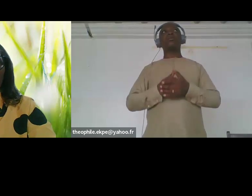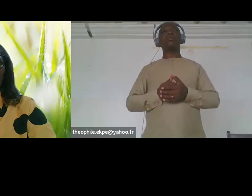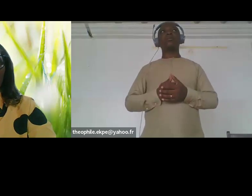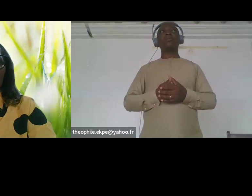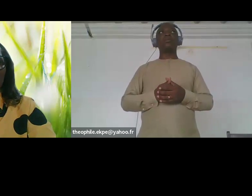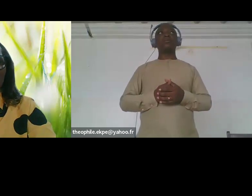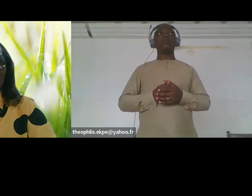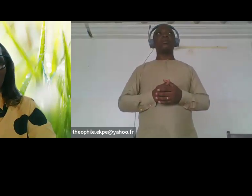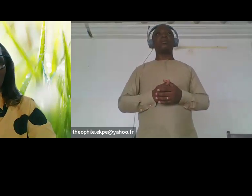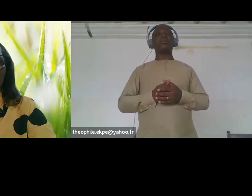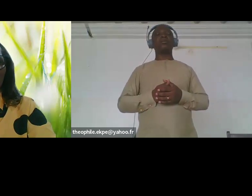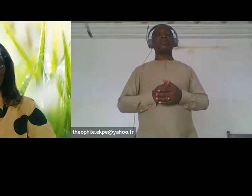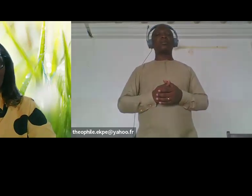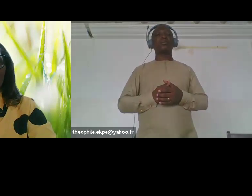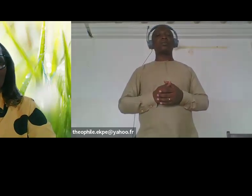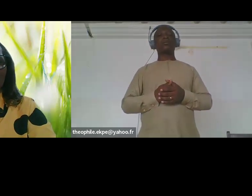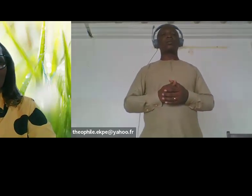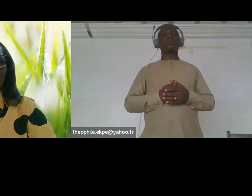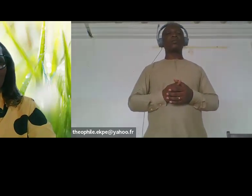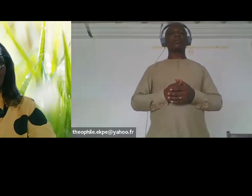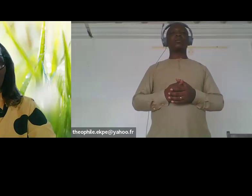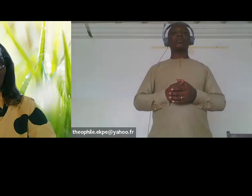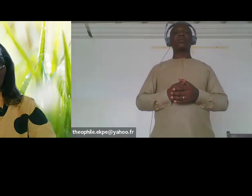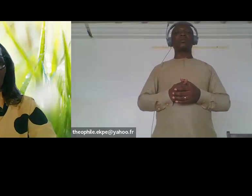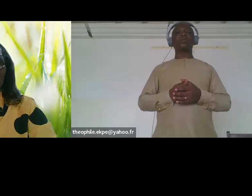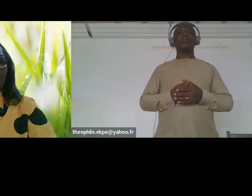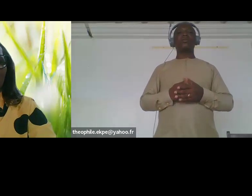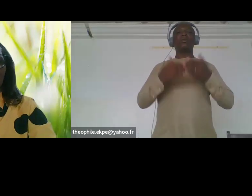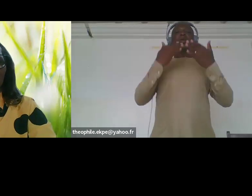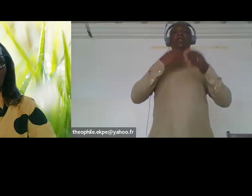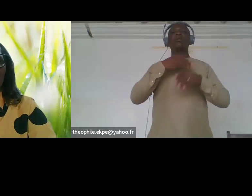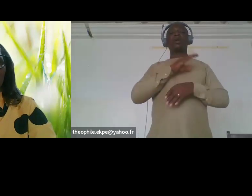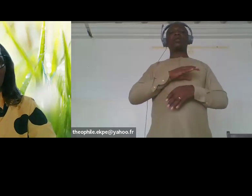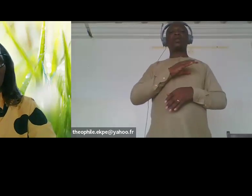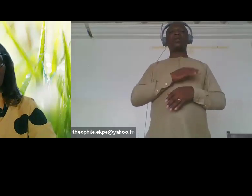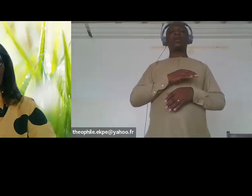mercici ma ch Sophie the issue of climate change might